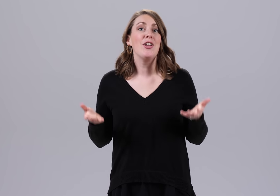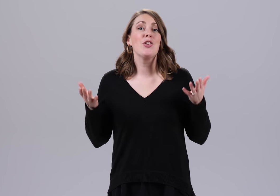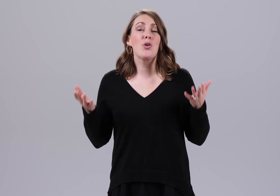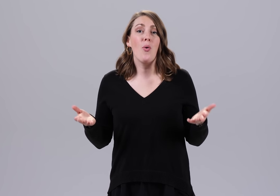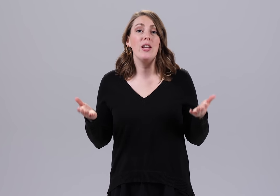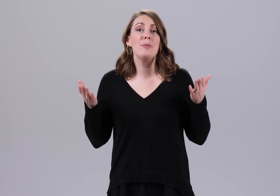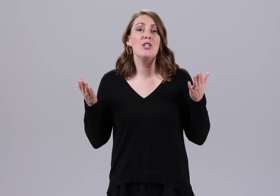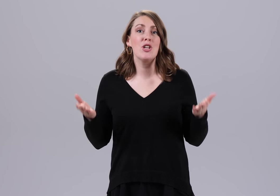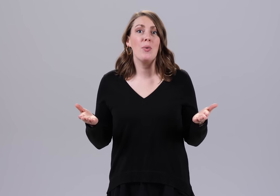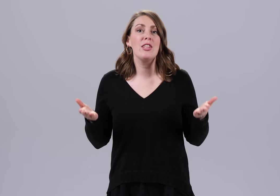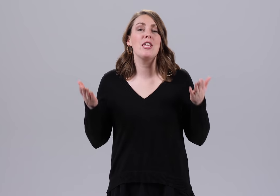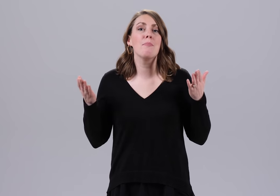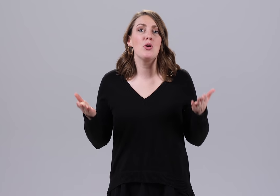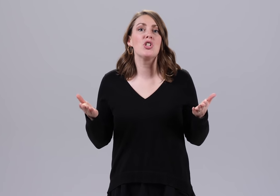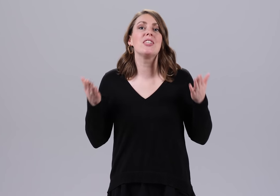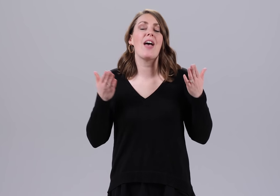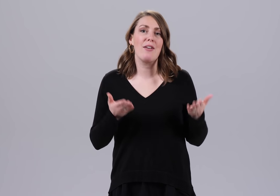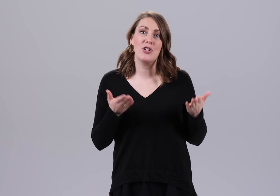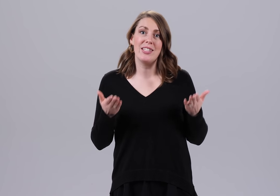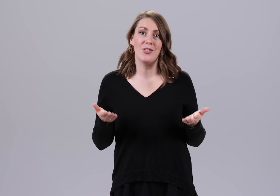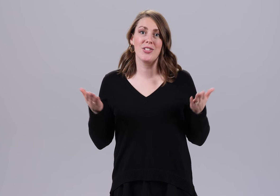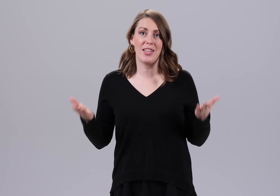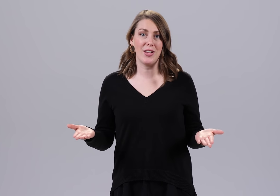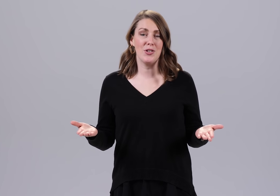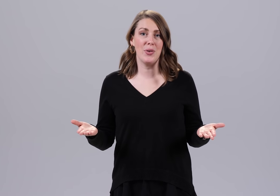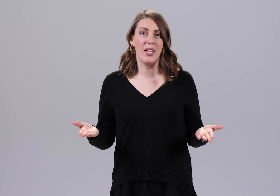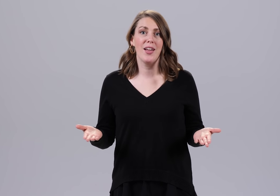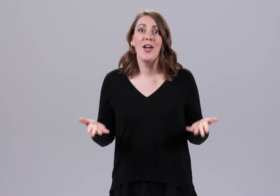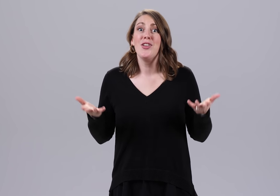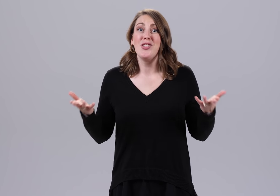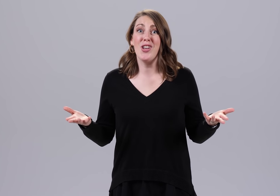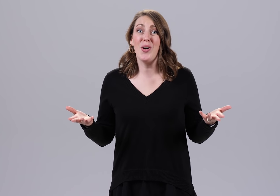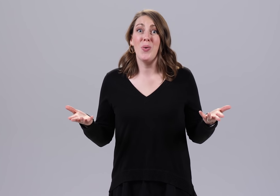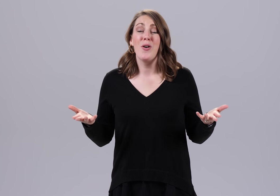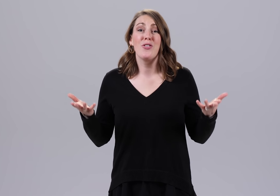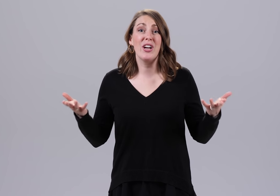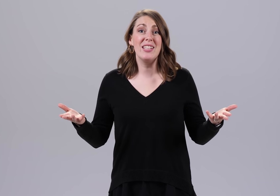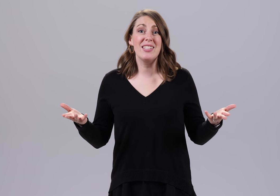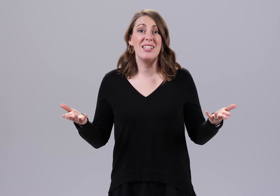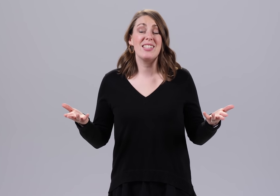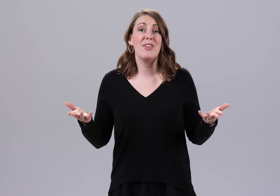You're going to be showing the emotions of every single sign that you're doing. So for instance if